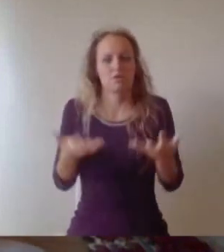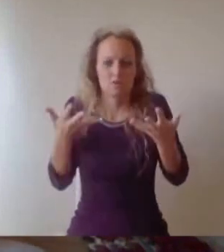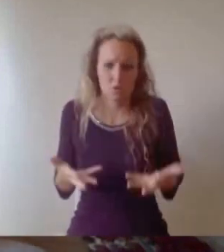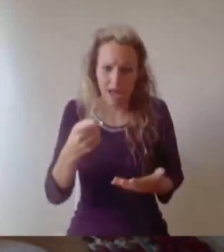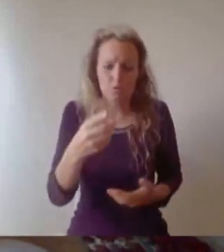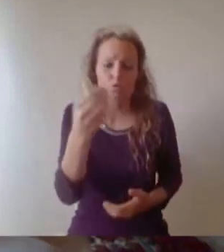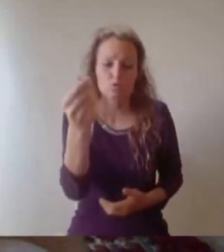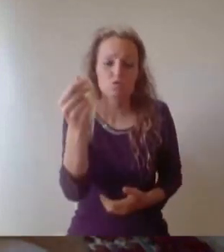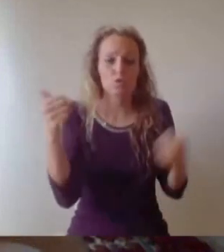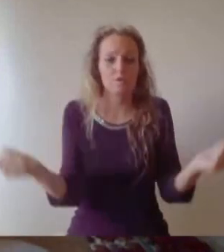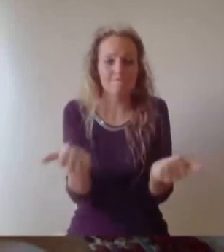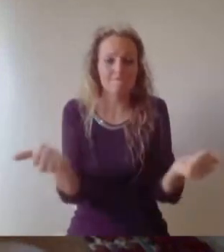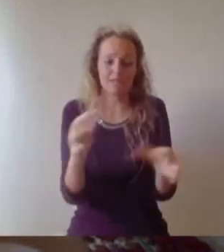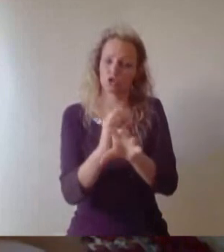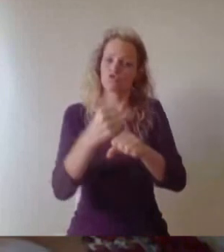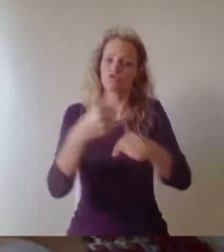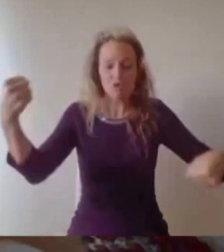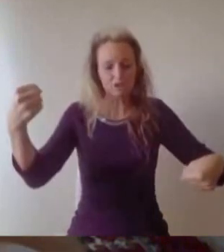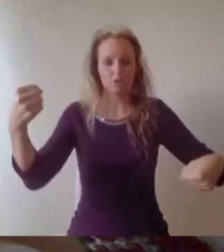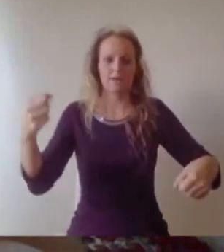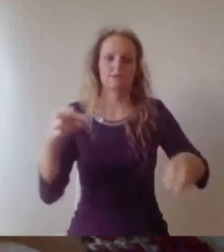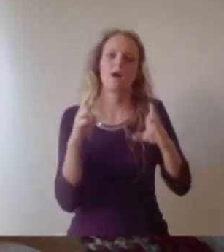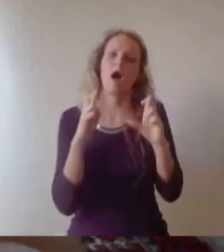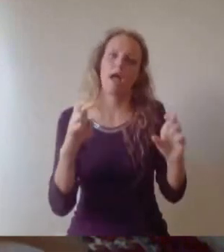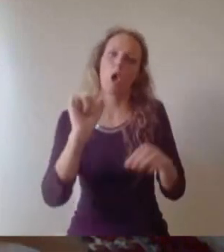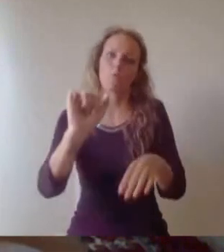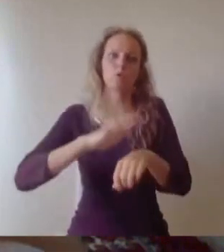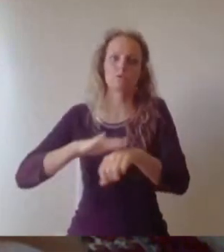helped to unlock your own innate power and equip you with the skills and the